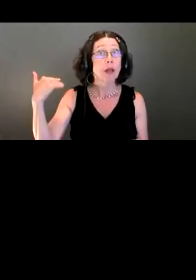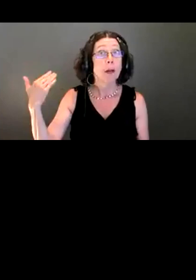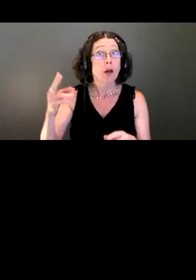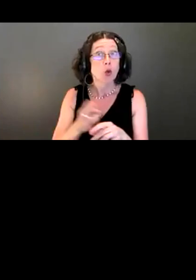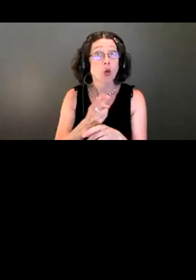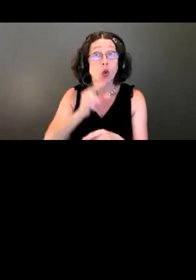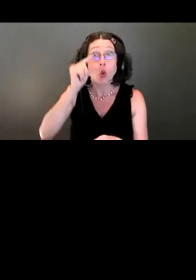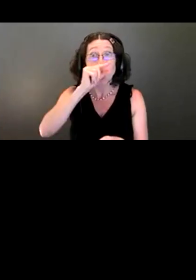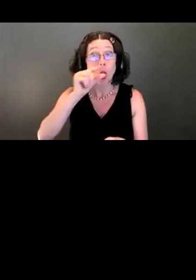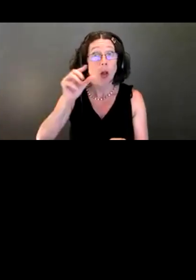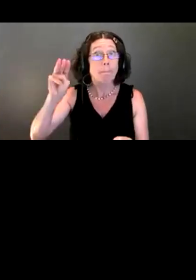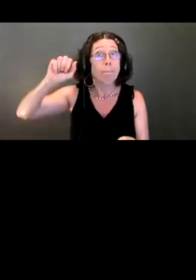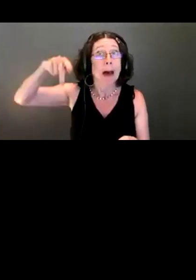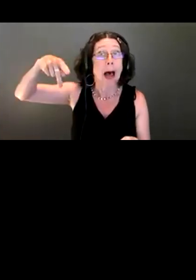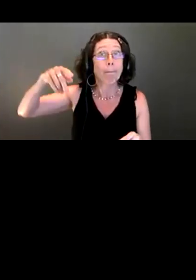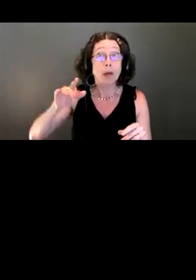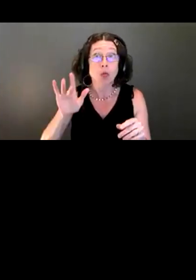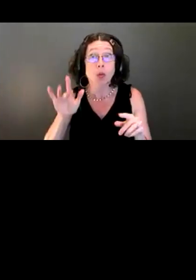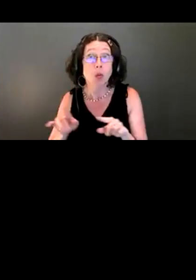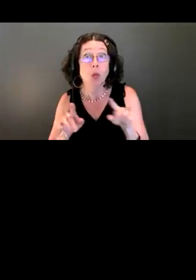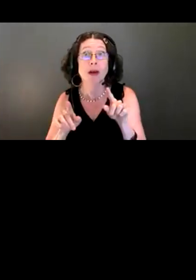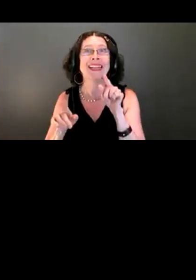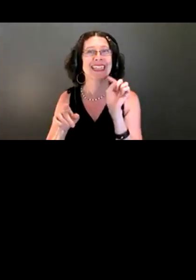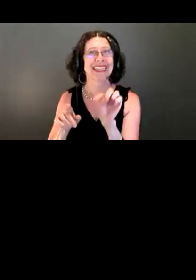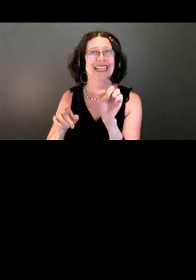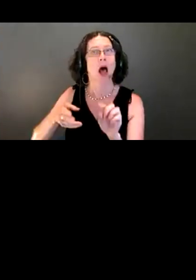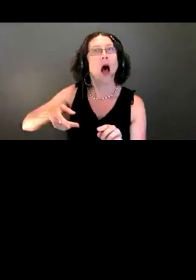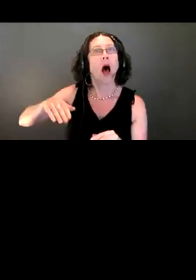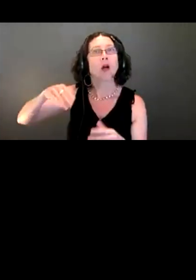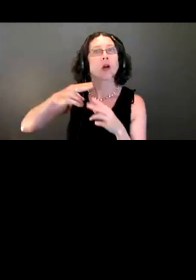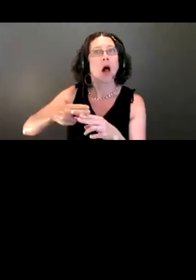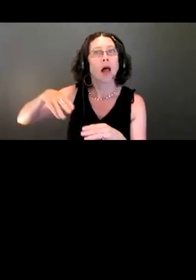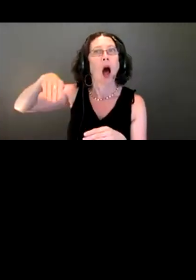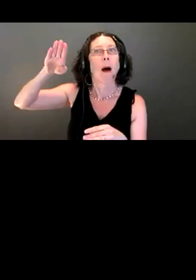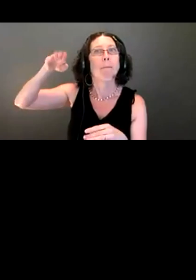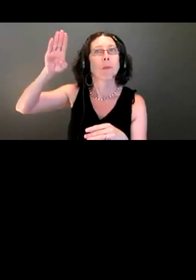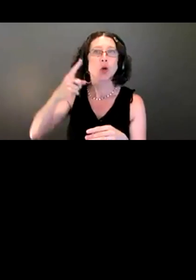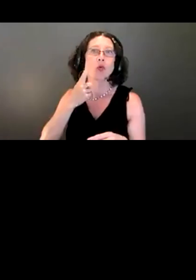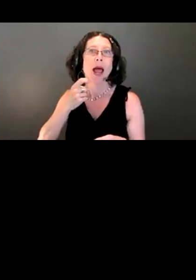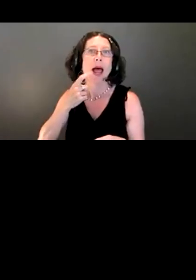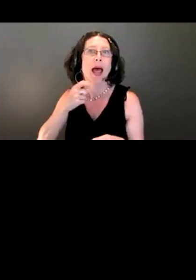with it as the Upper West Trailhead. For this presentation, we will be calling it the Red Cedar